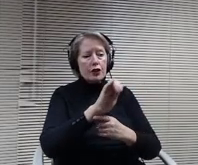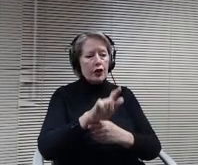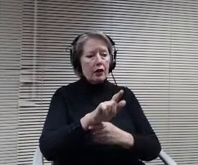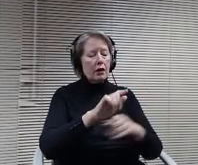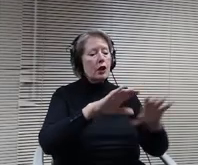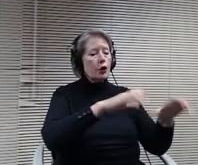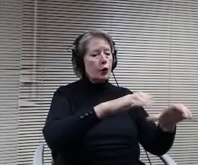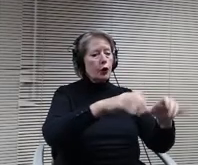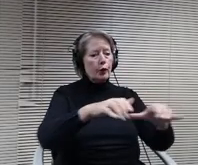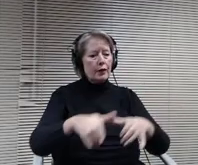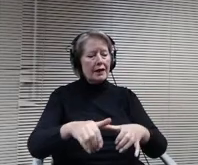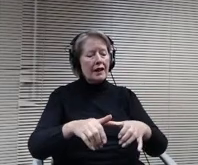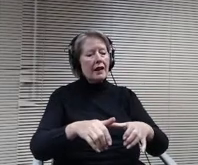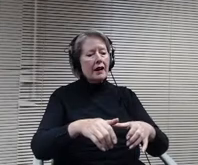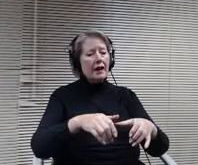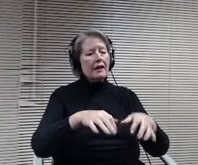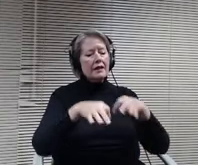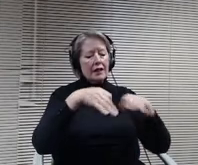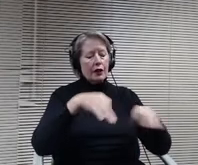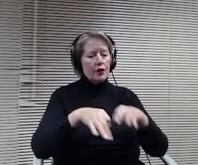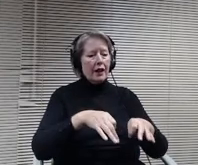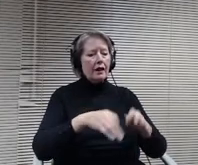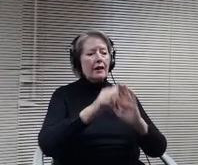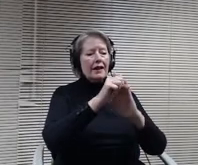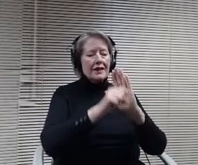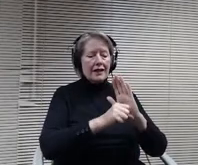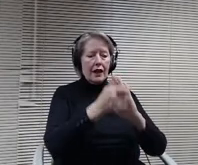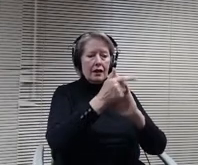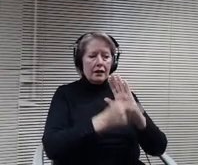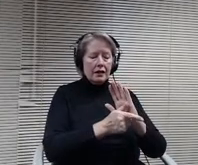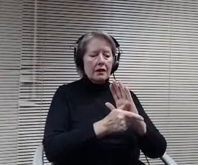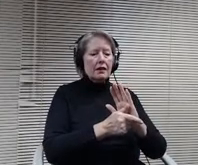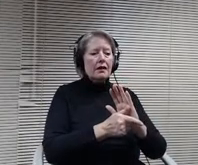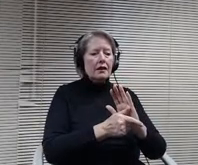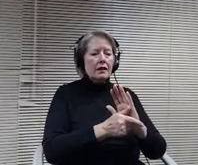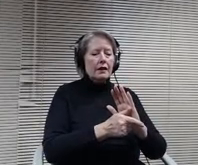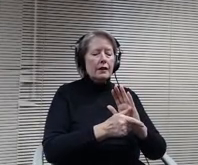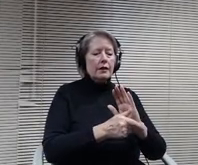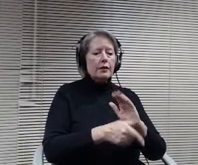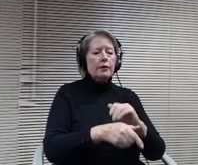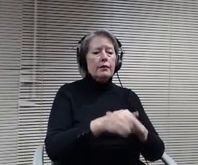statute 3500.0550, in which this district policy is based off of.